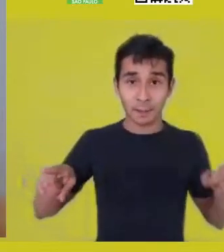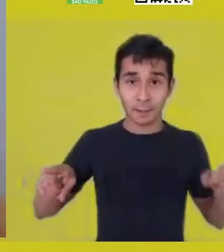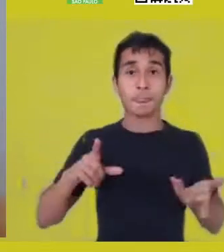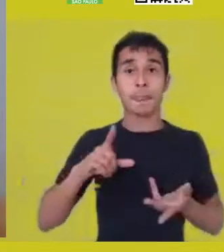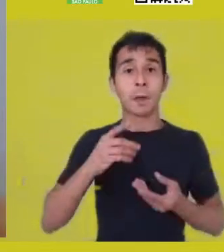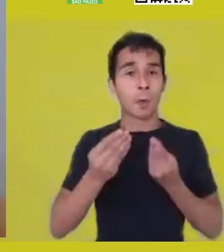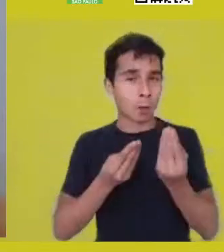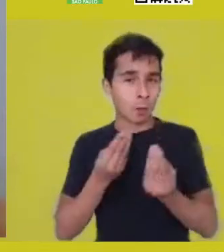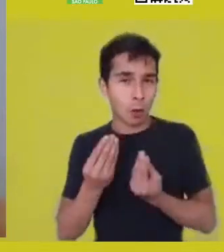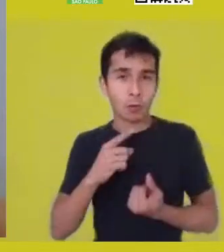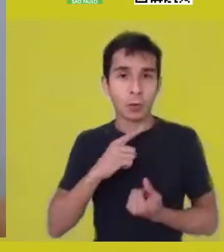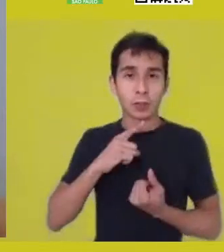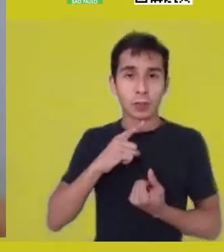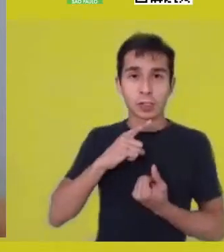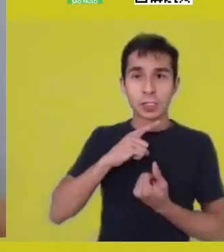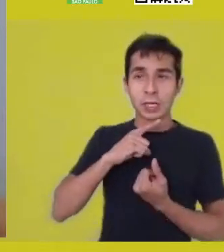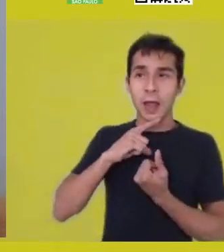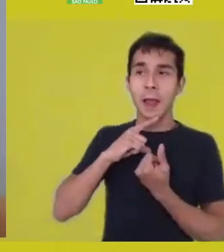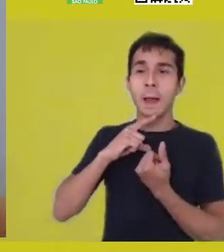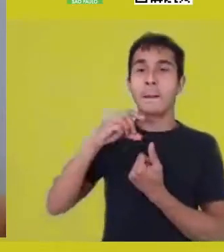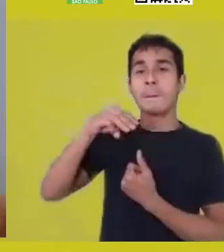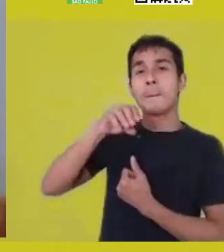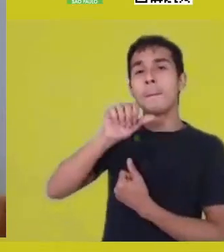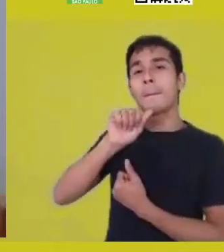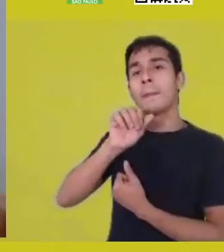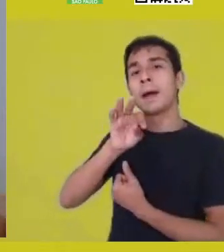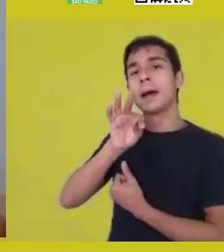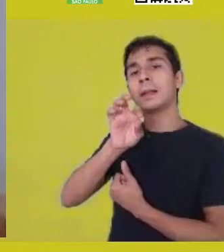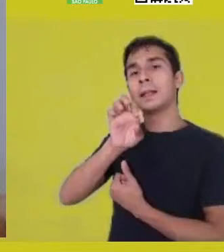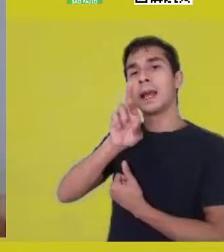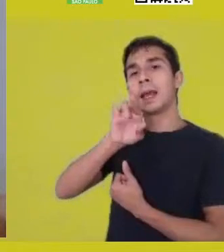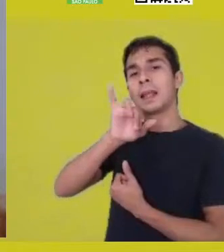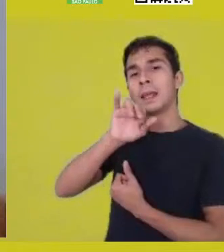in the proper physical, cosmological sense -